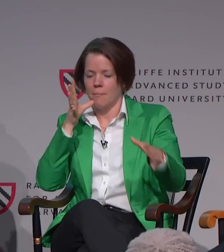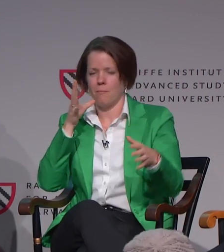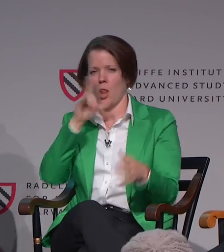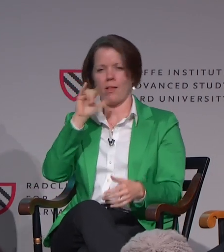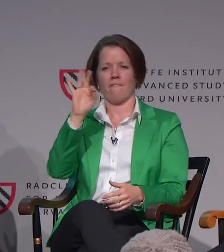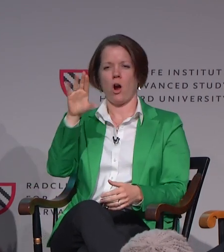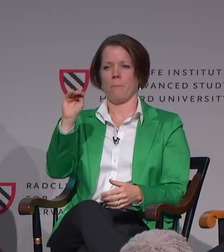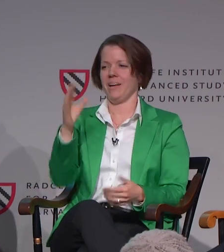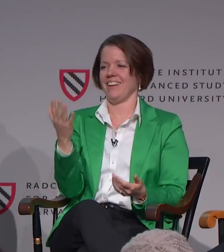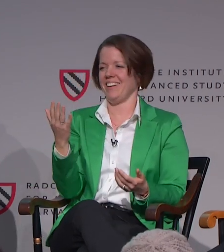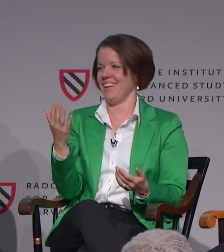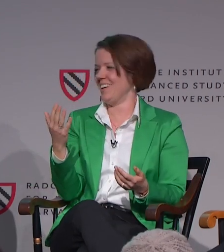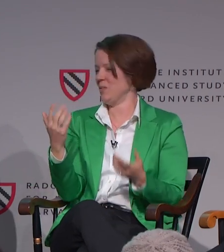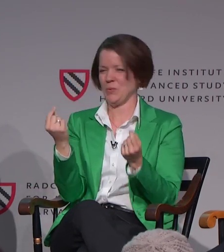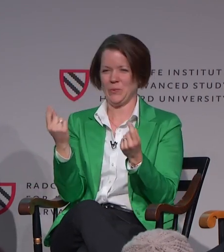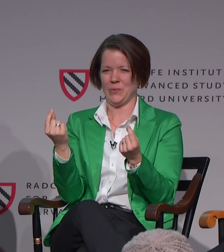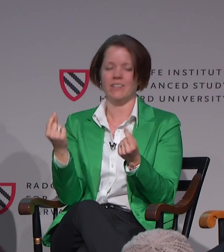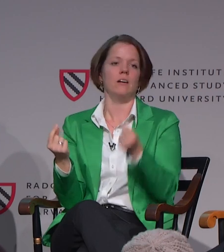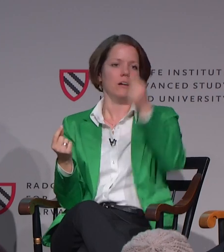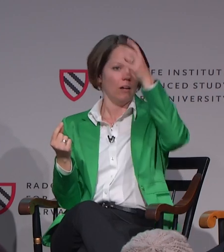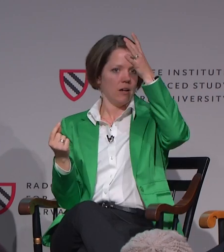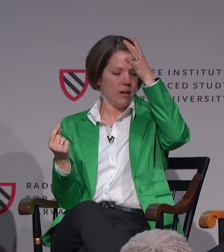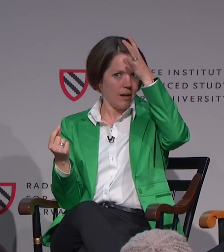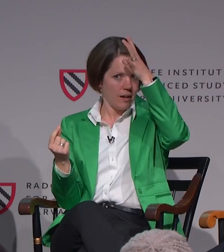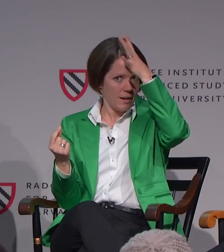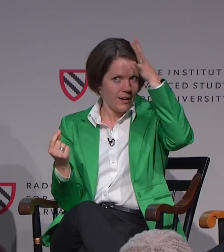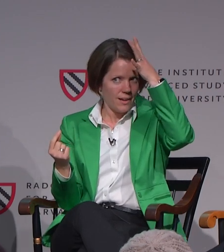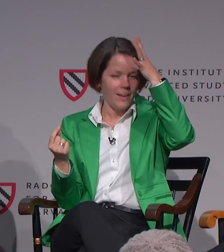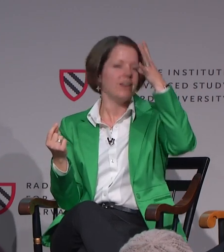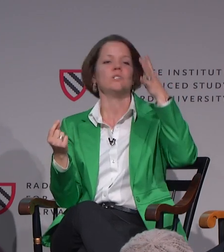So it's like mom, mom so it's kind of like, all right, how are we going to sign that?